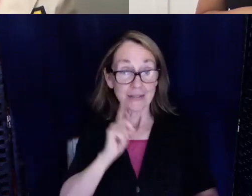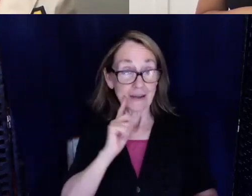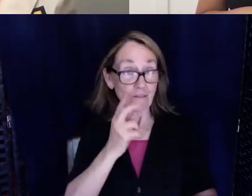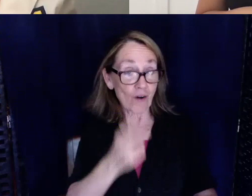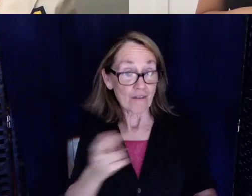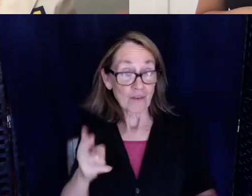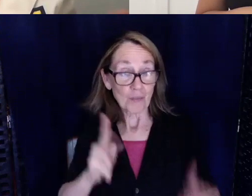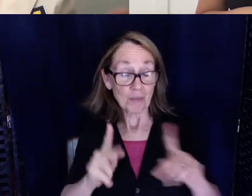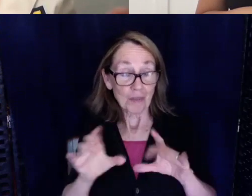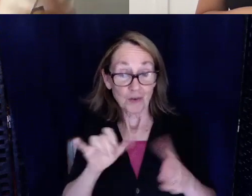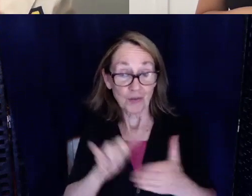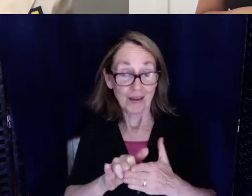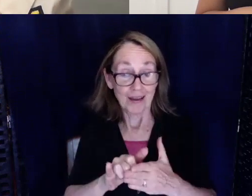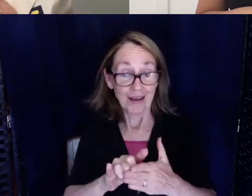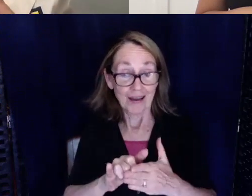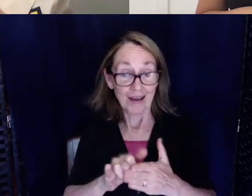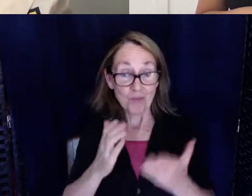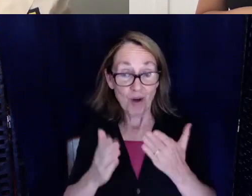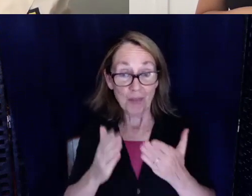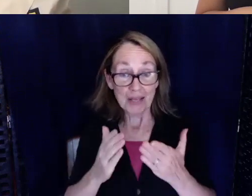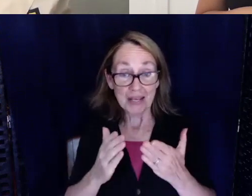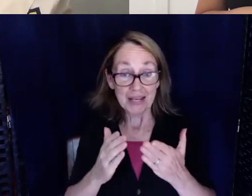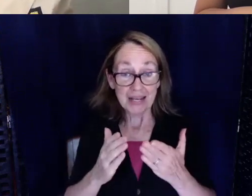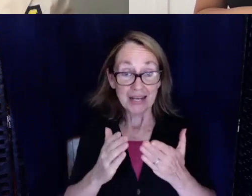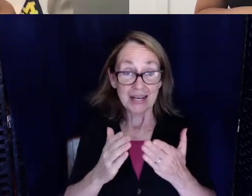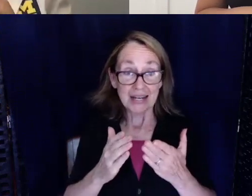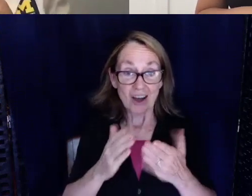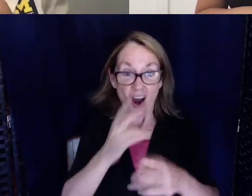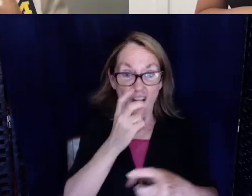and it would be probably a battle to get there